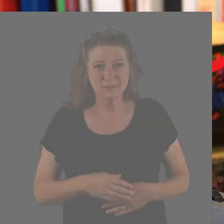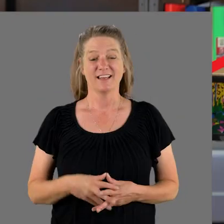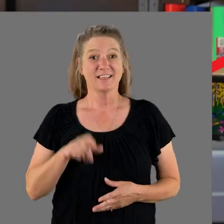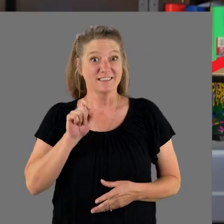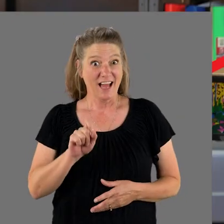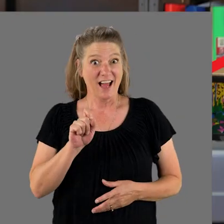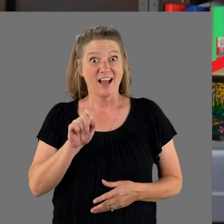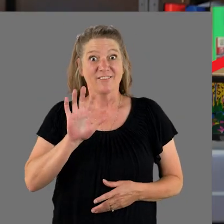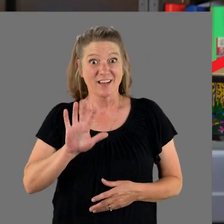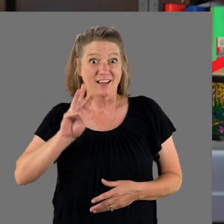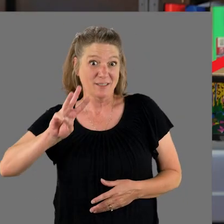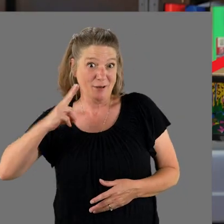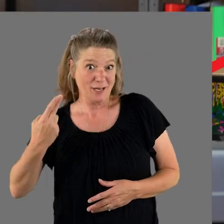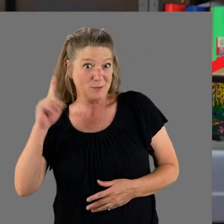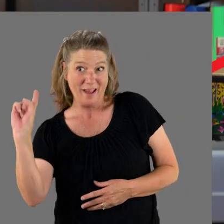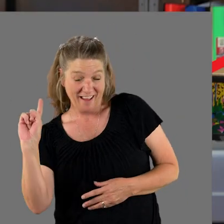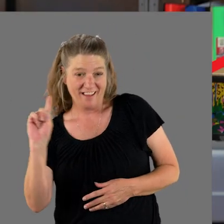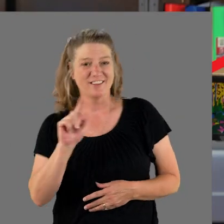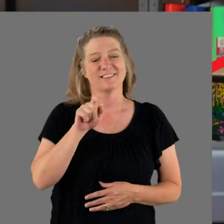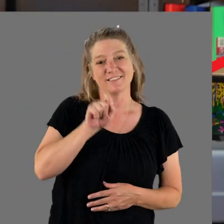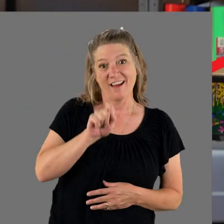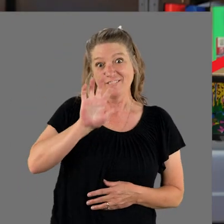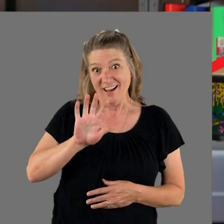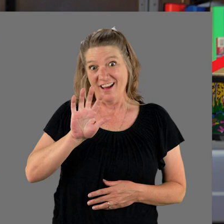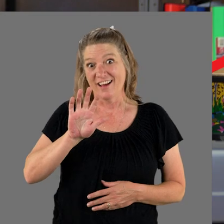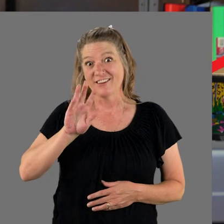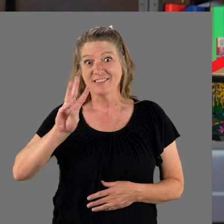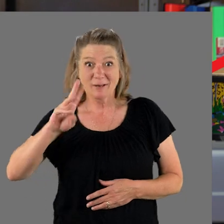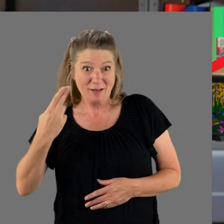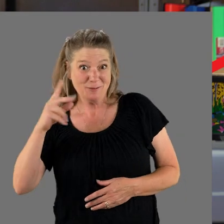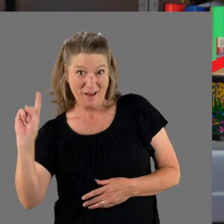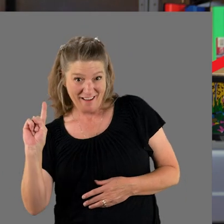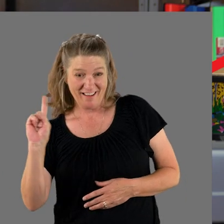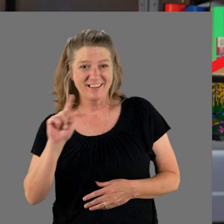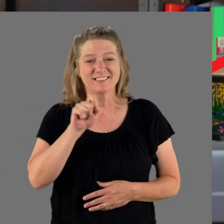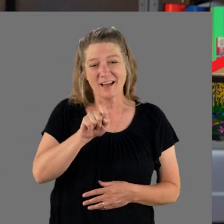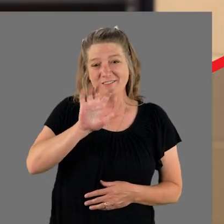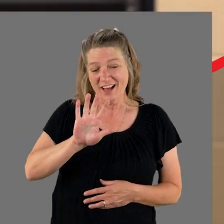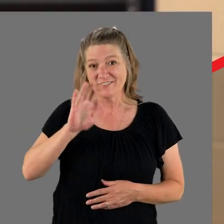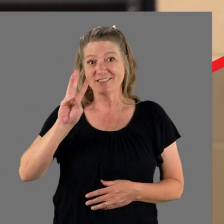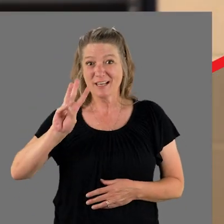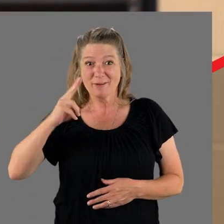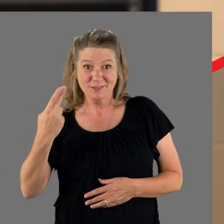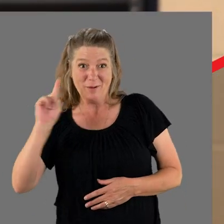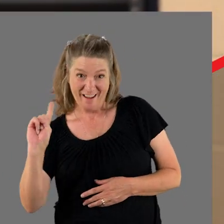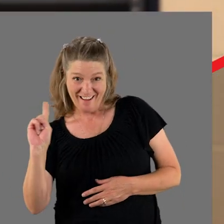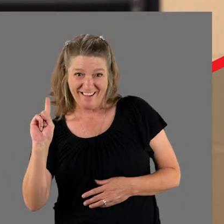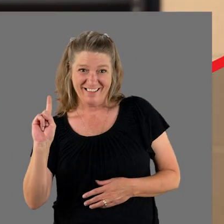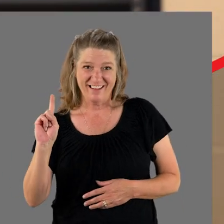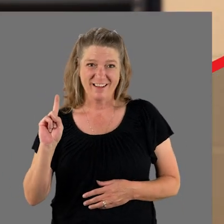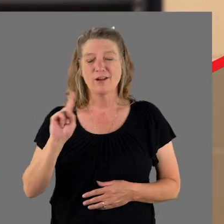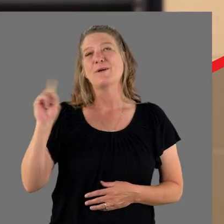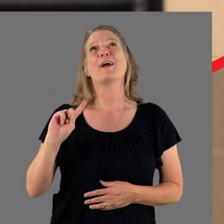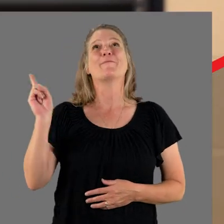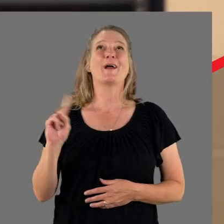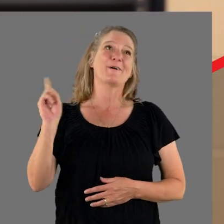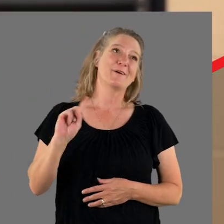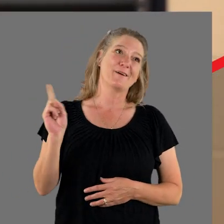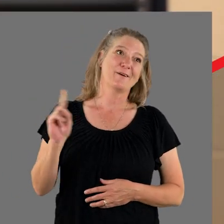Dot five, W-H, where, Where, where, where,